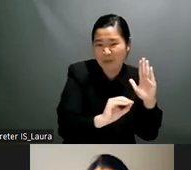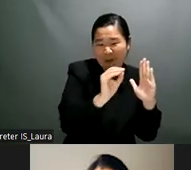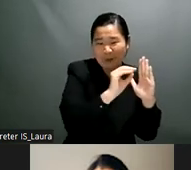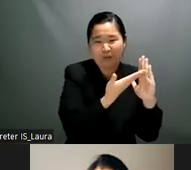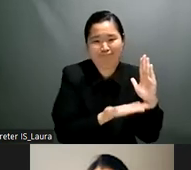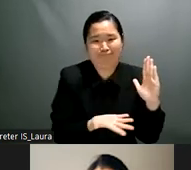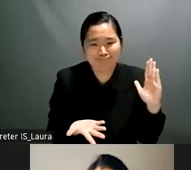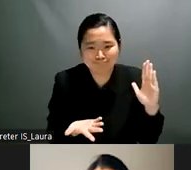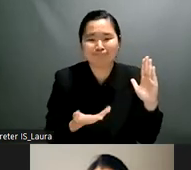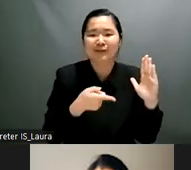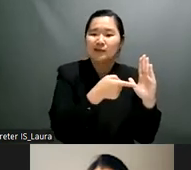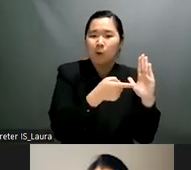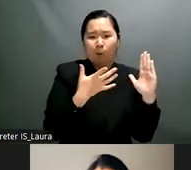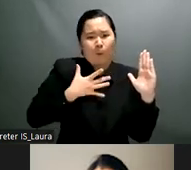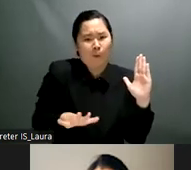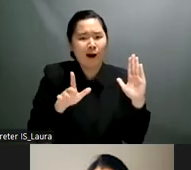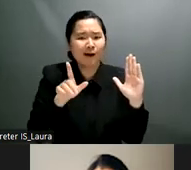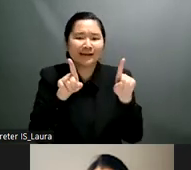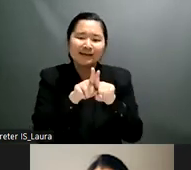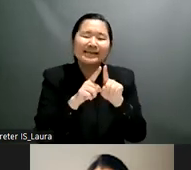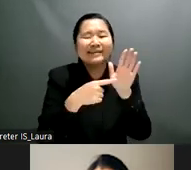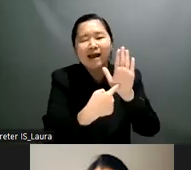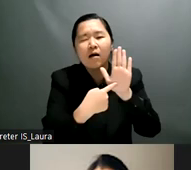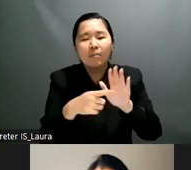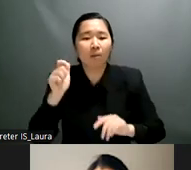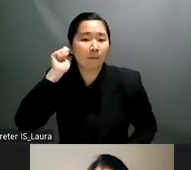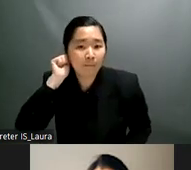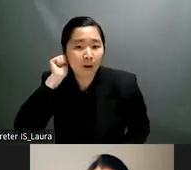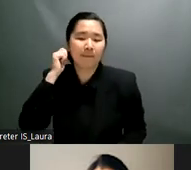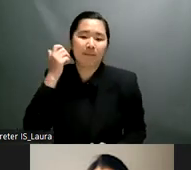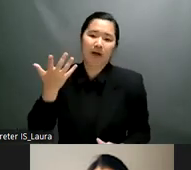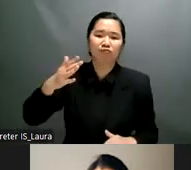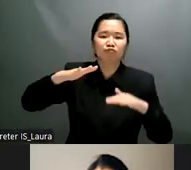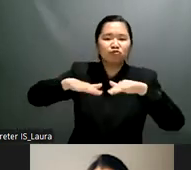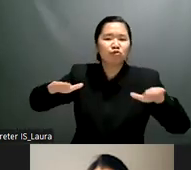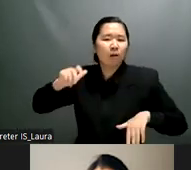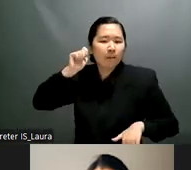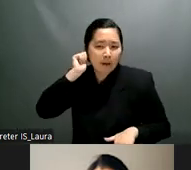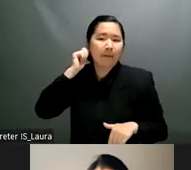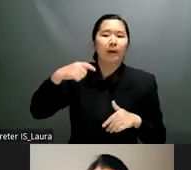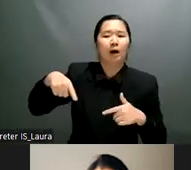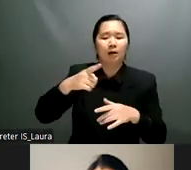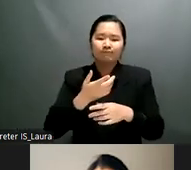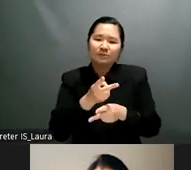is on the lack of implementation of policies this was mentioned when we're talking about inclusive